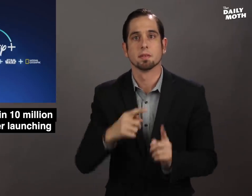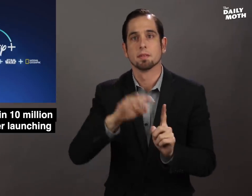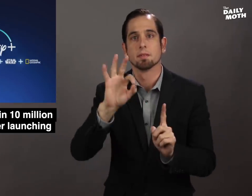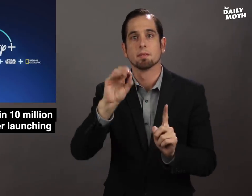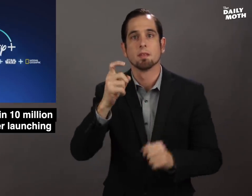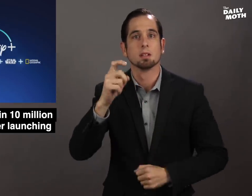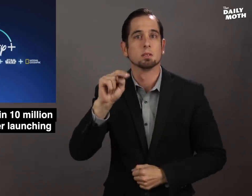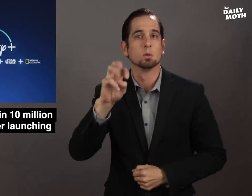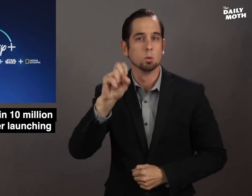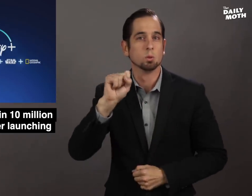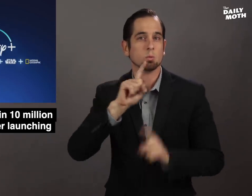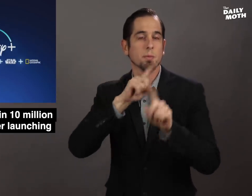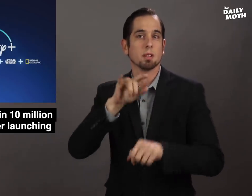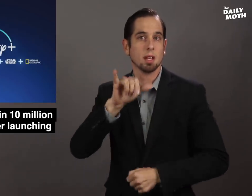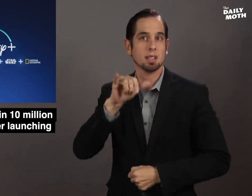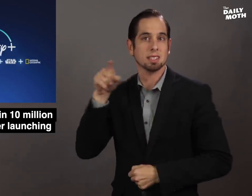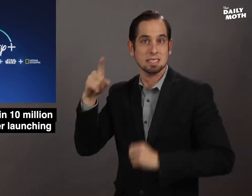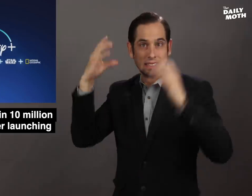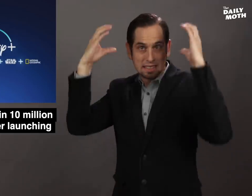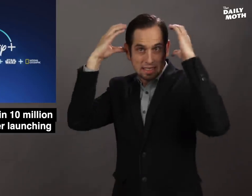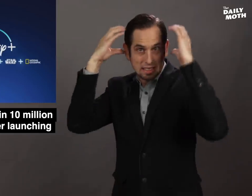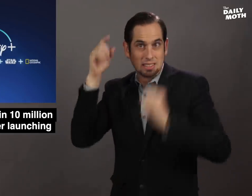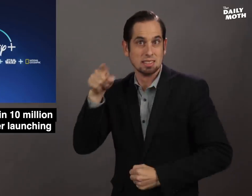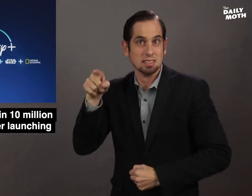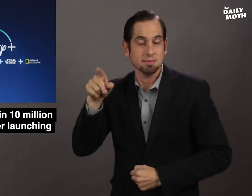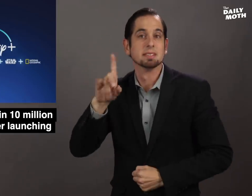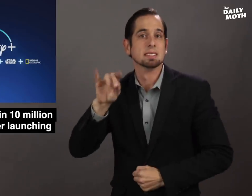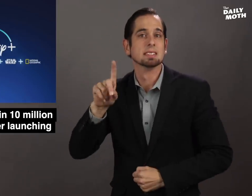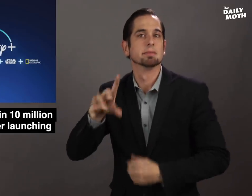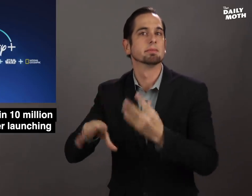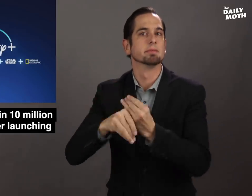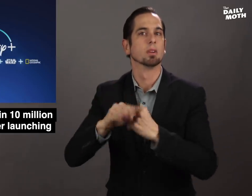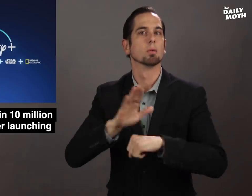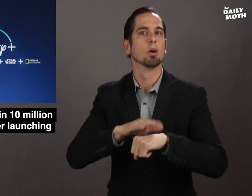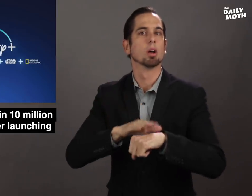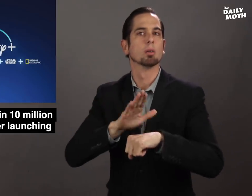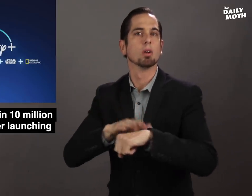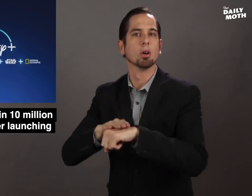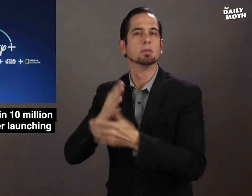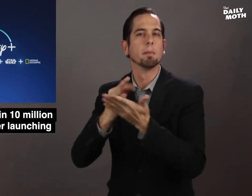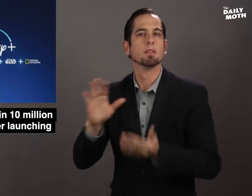Fox News reported that Disney has added warnings to